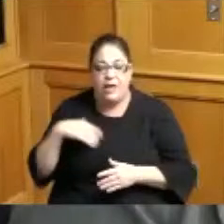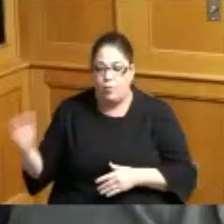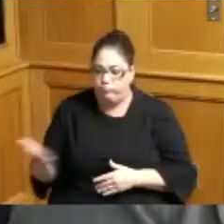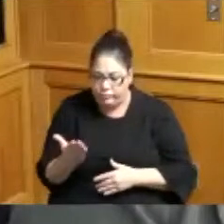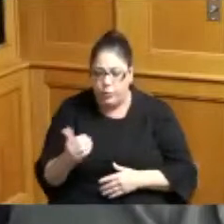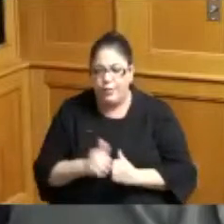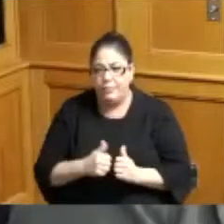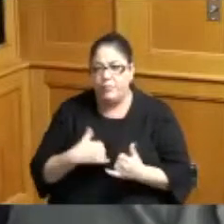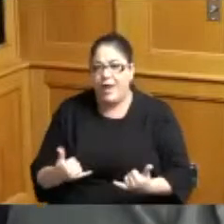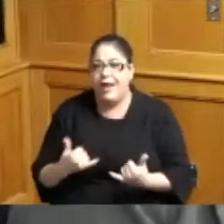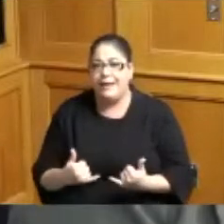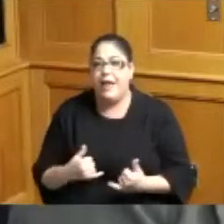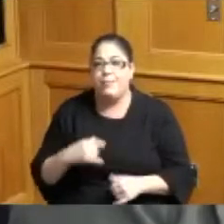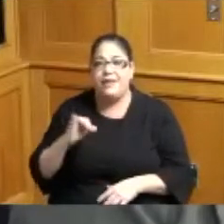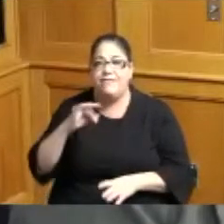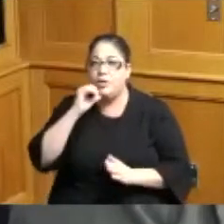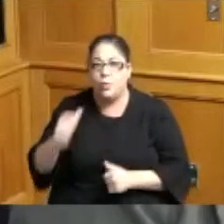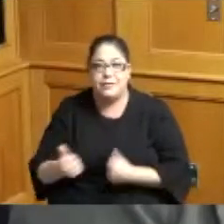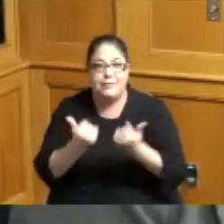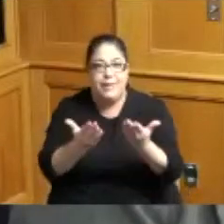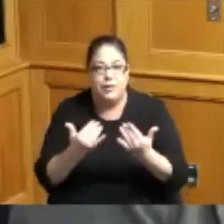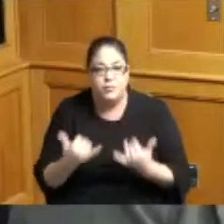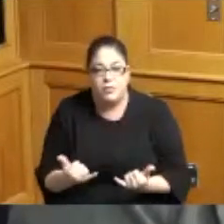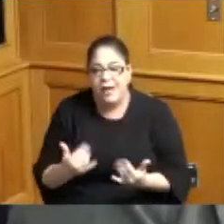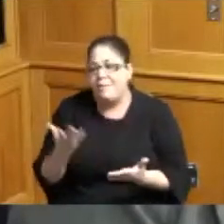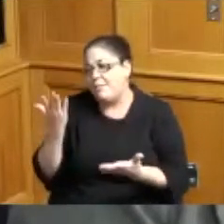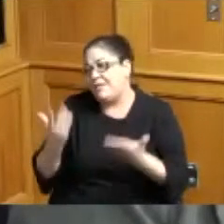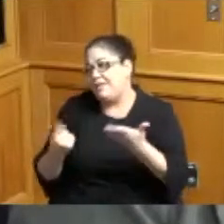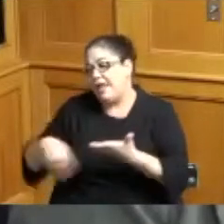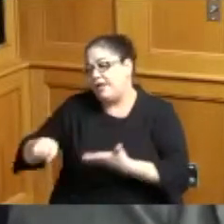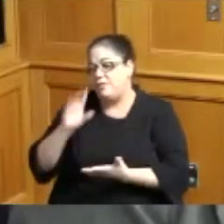to submit it if I don't submit it today I'll submit it next week for the record as a report